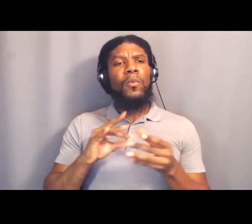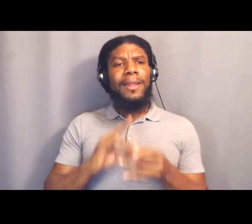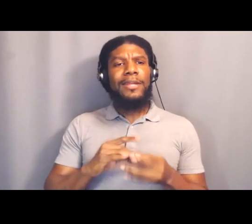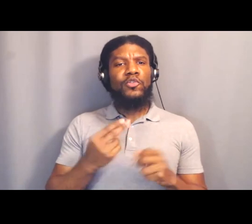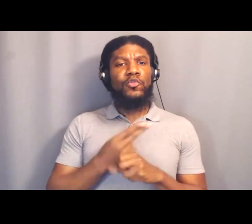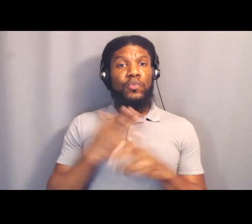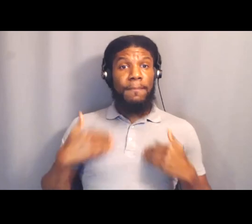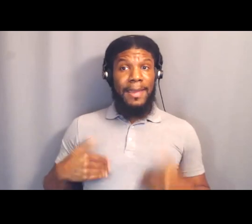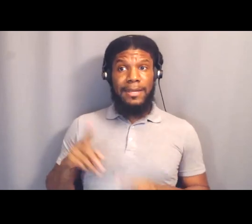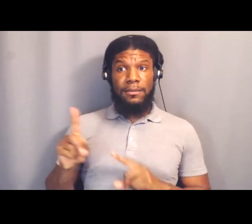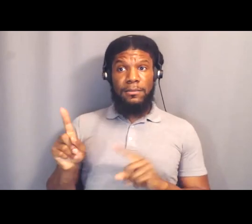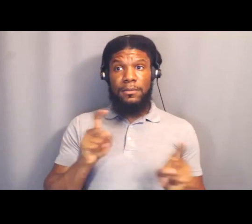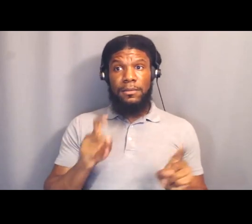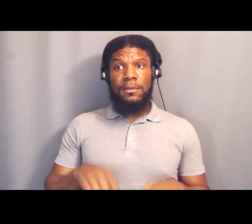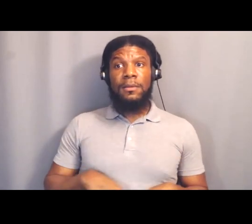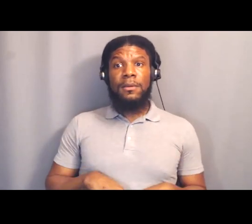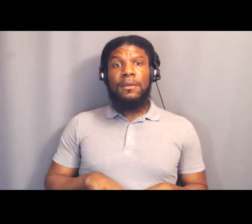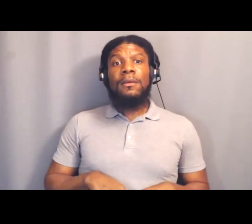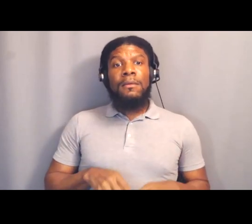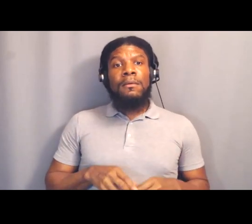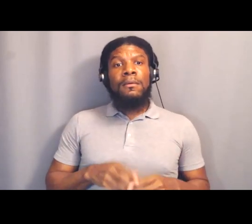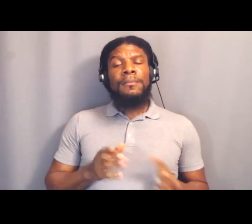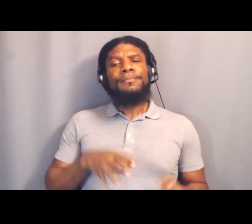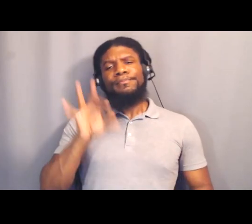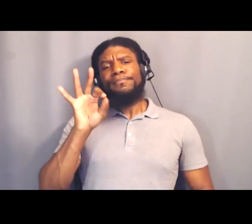There's something that Saba said, that also I think is a challenge